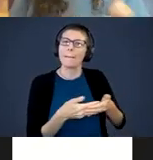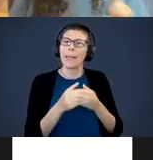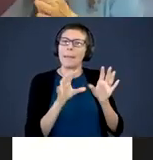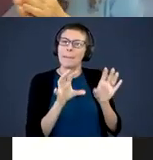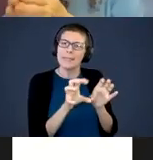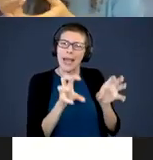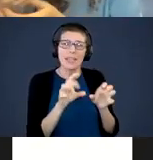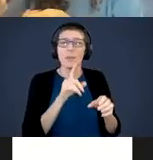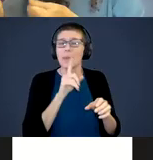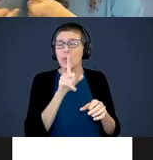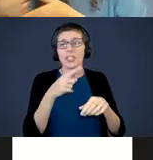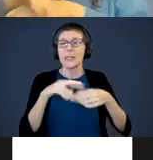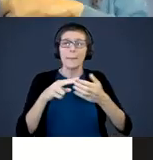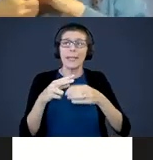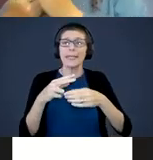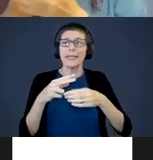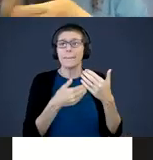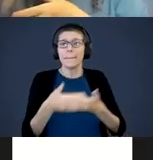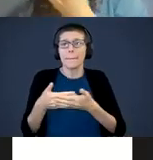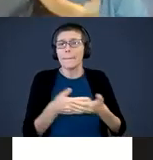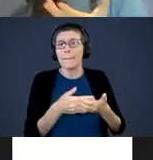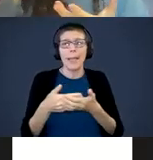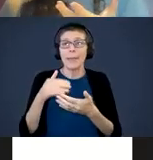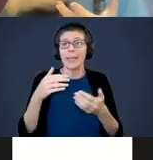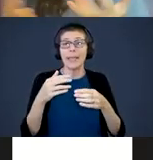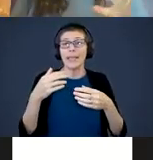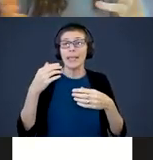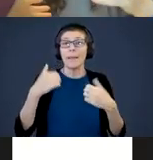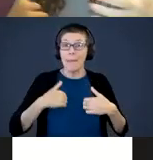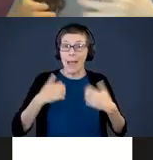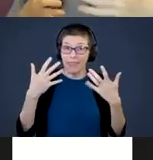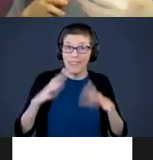touch, rubbing your baby with lotion after you take him out of the bath. It’s that good